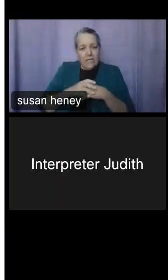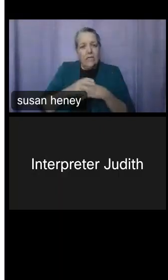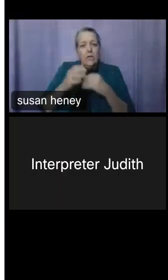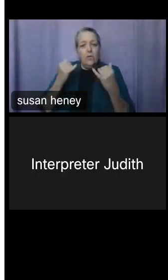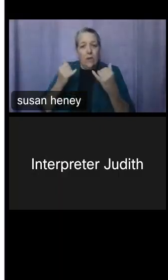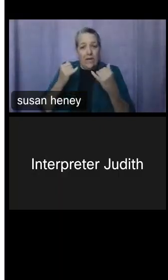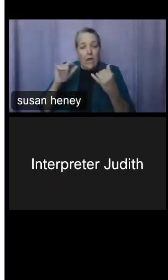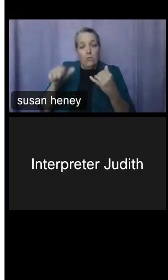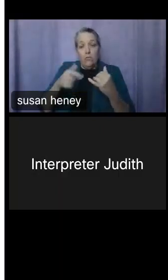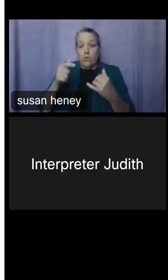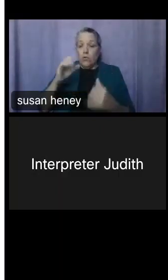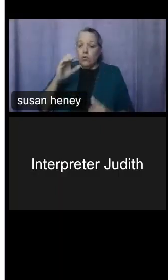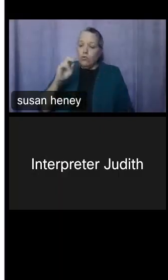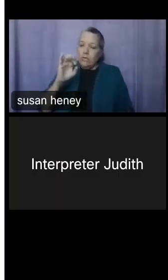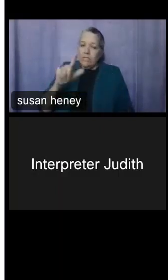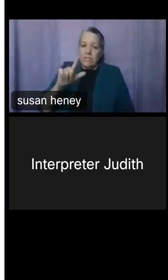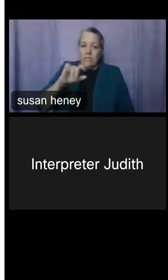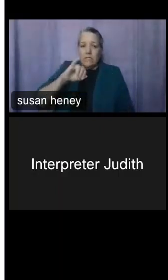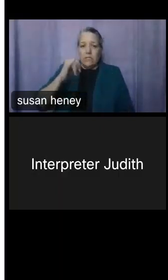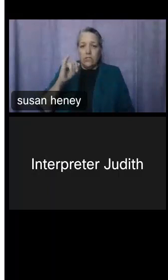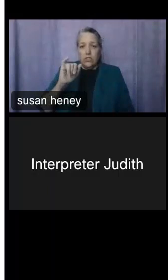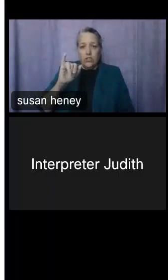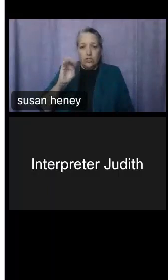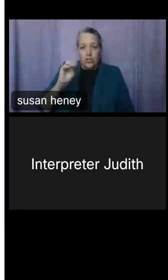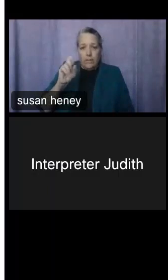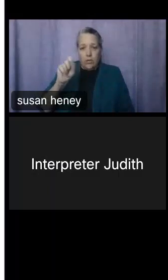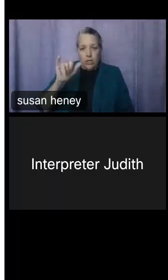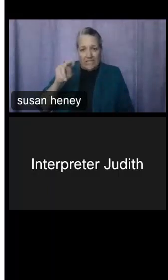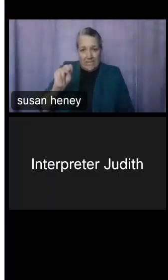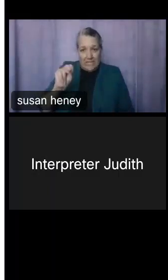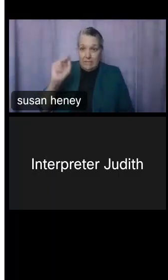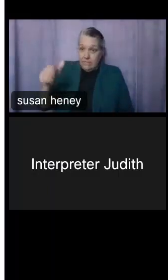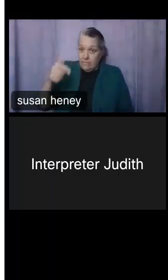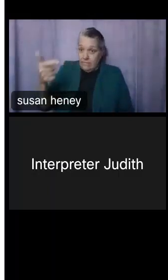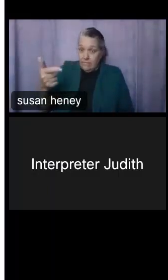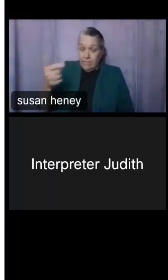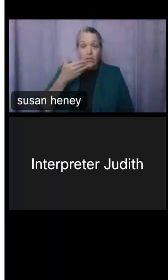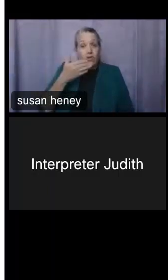Krystal, you may begin. Krystal Jimerson: Good afternoon, everyone,